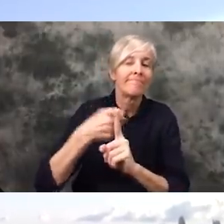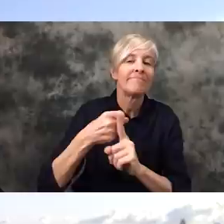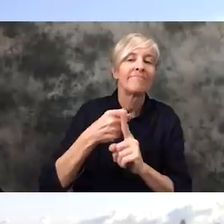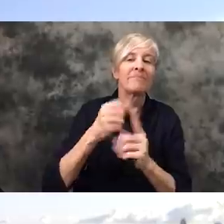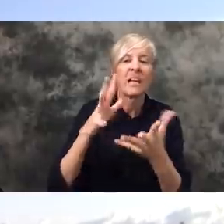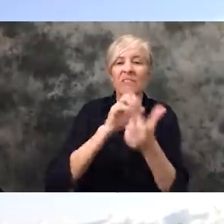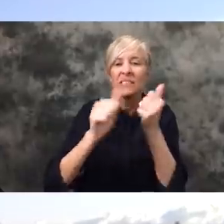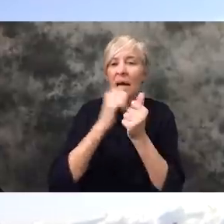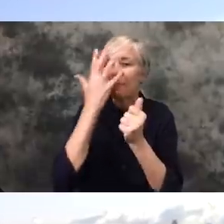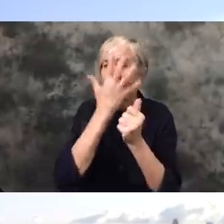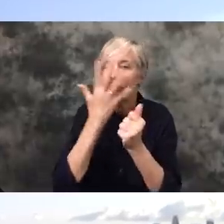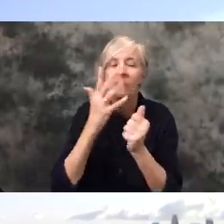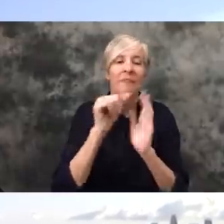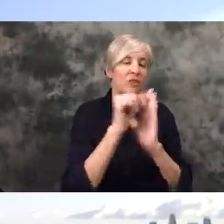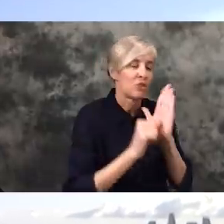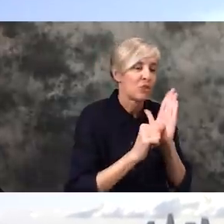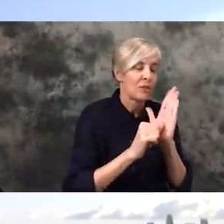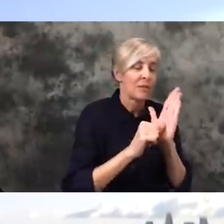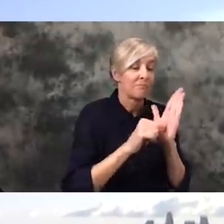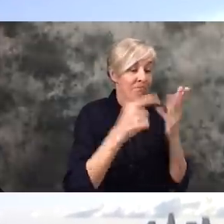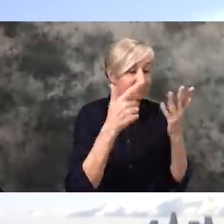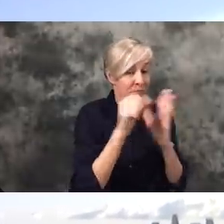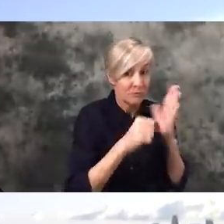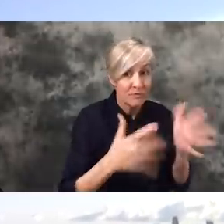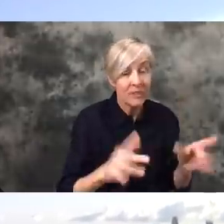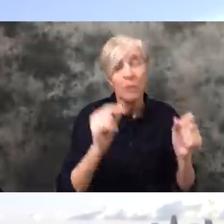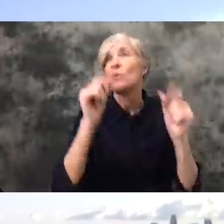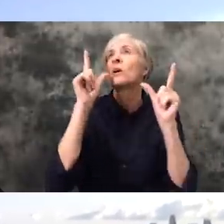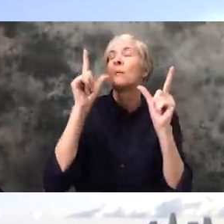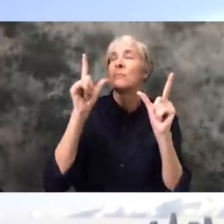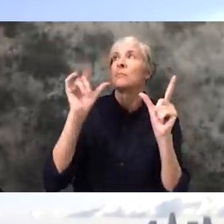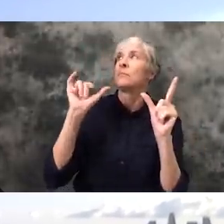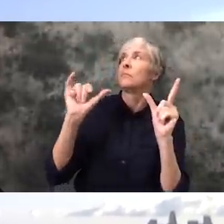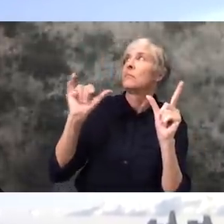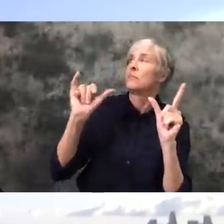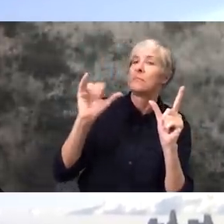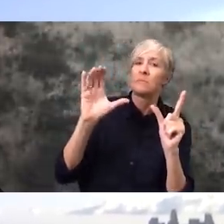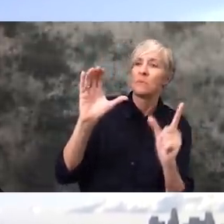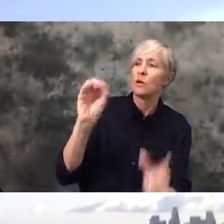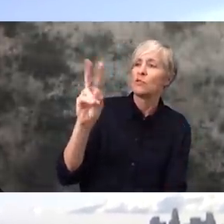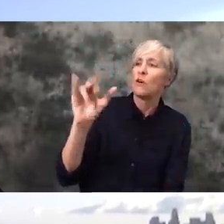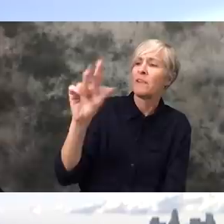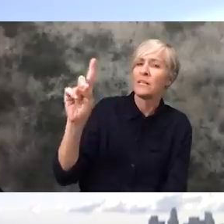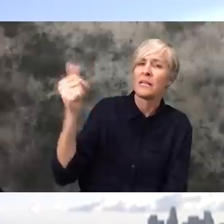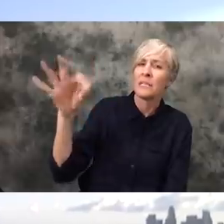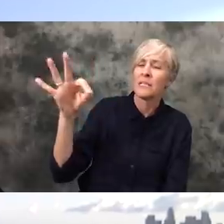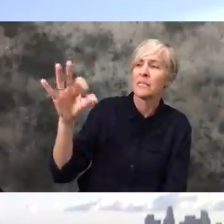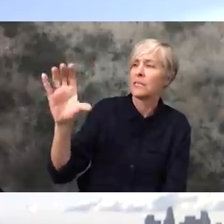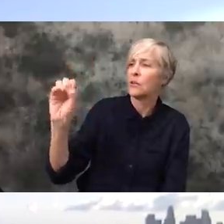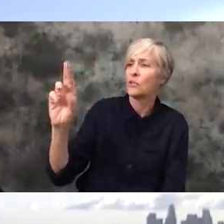as a kid and upon waking up realized that the COVID-19/Corona Virus Pandemic